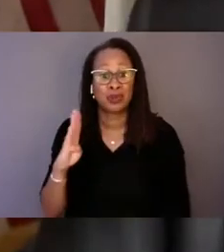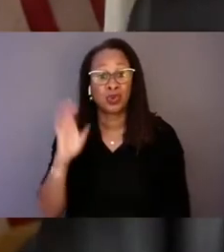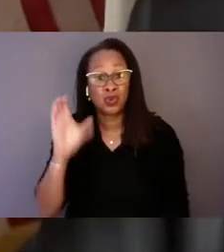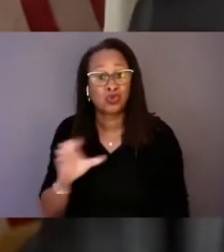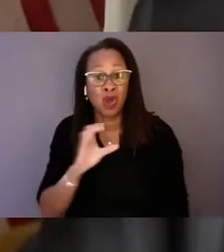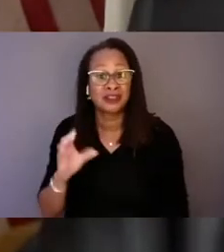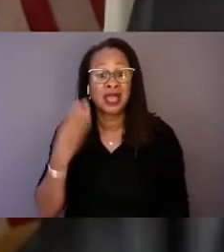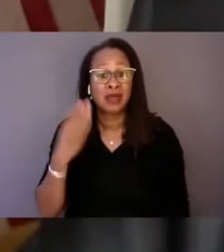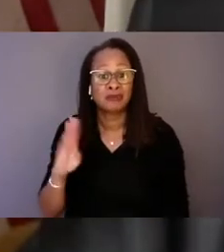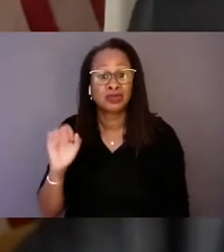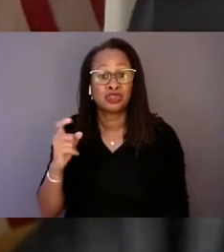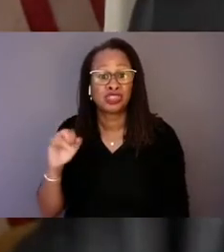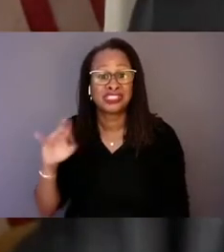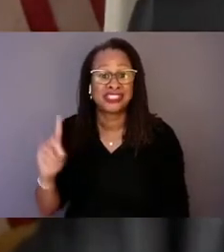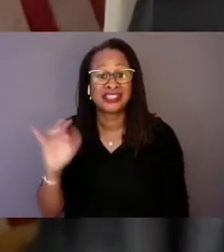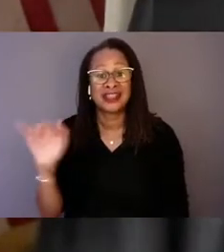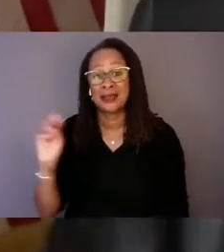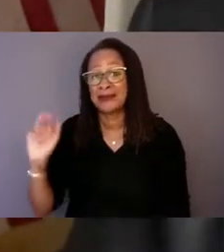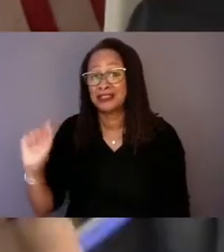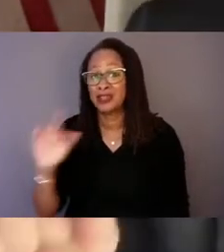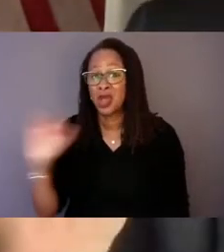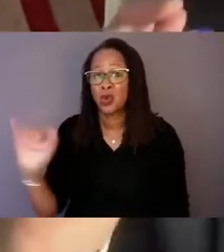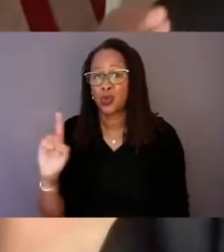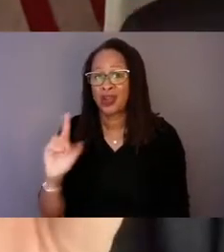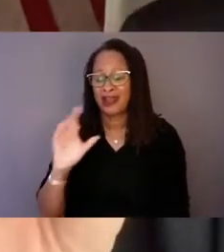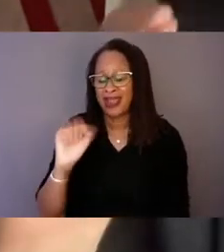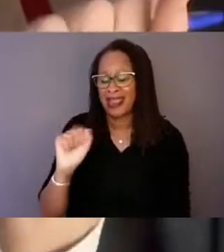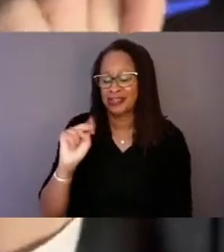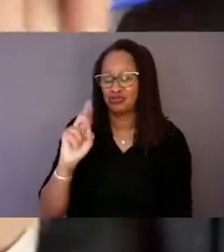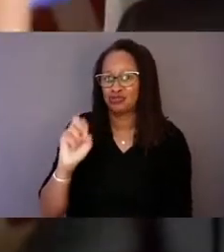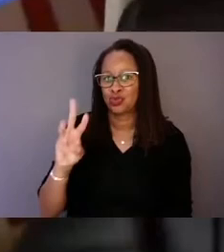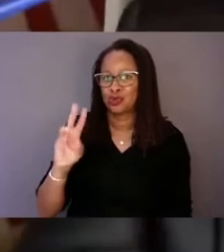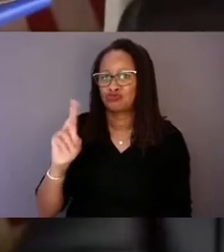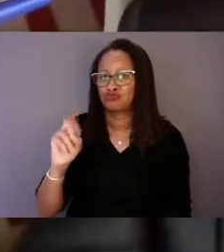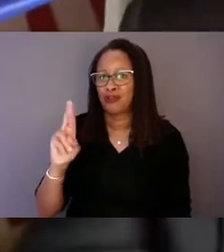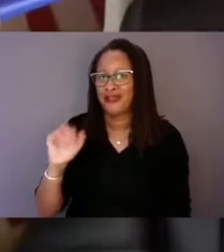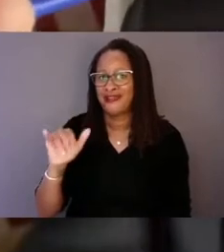where Andrew Dreyfus has deliberately increased